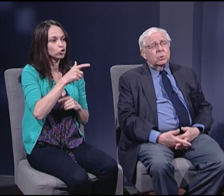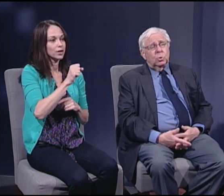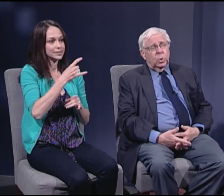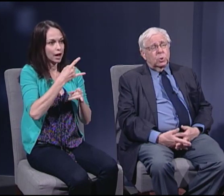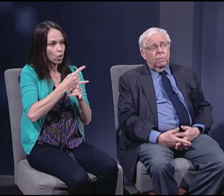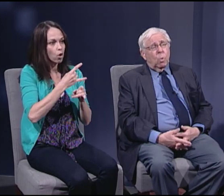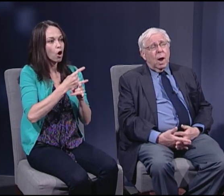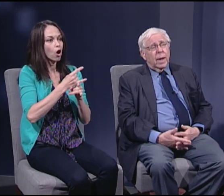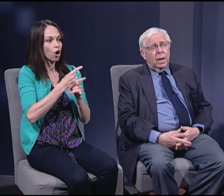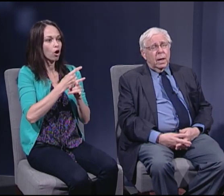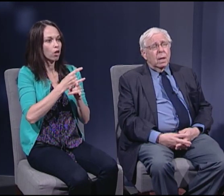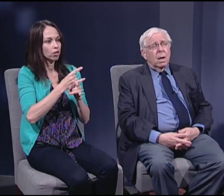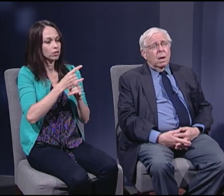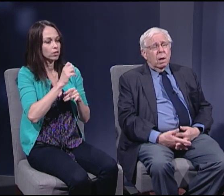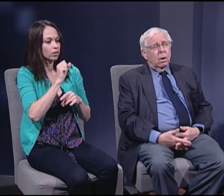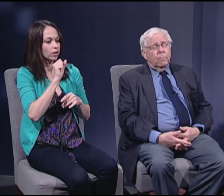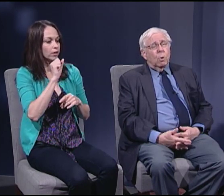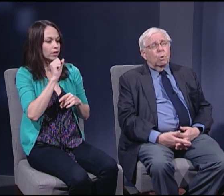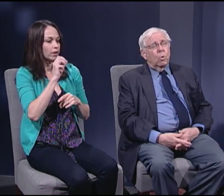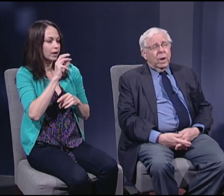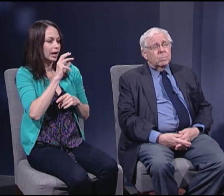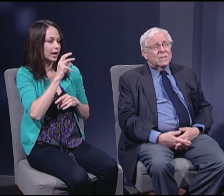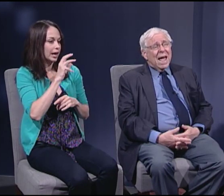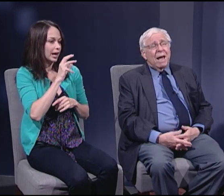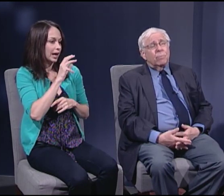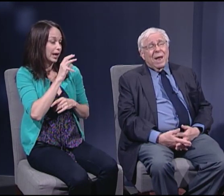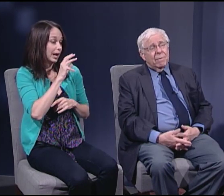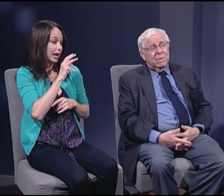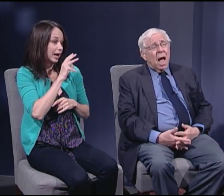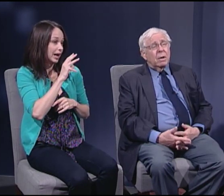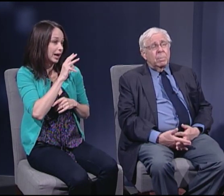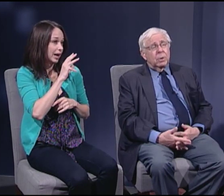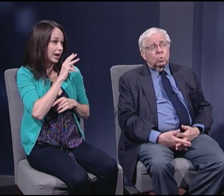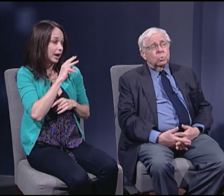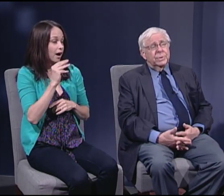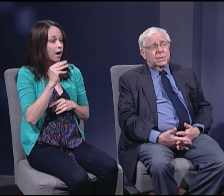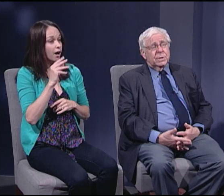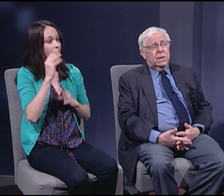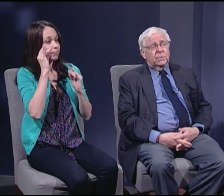to which a variety of programs have or have not been truly successful.